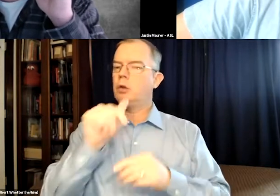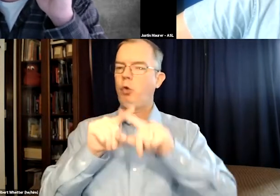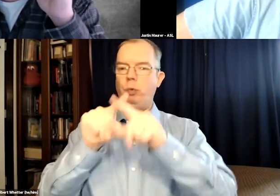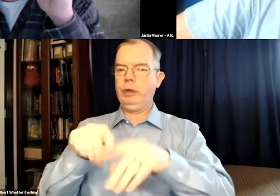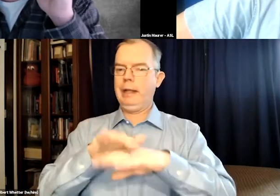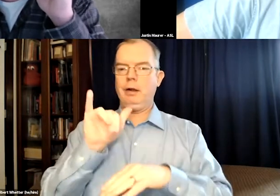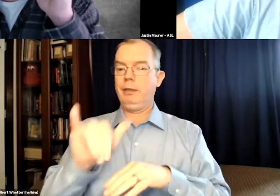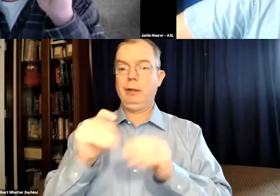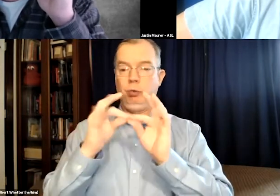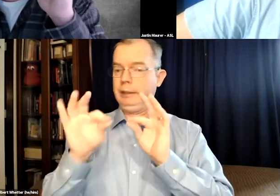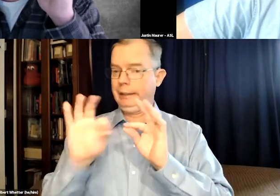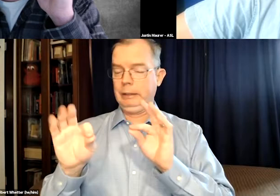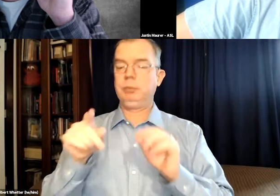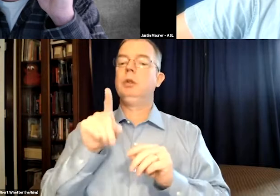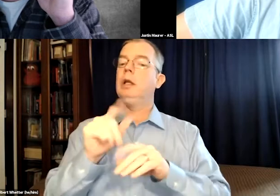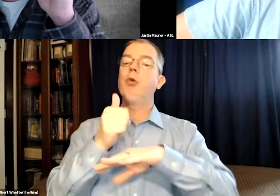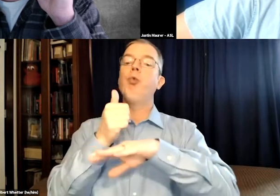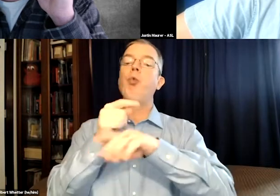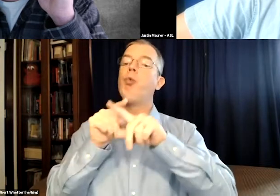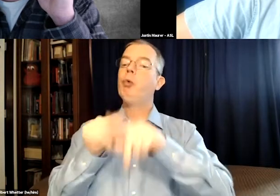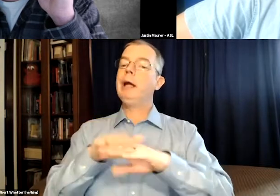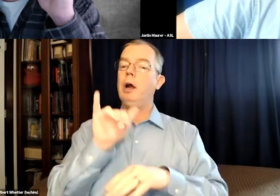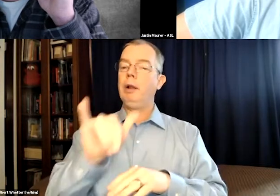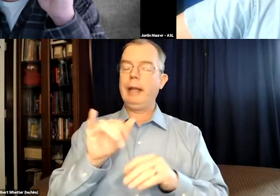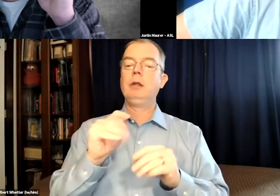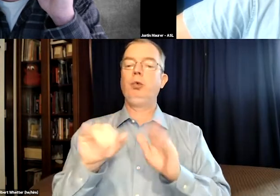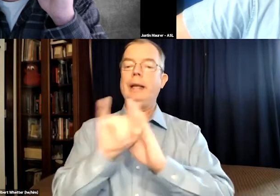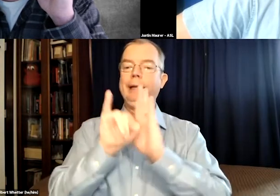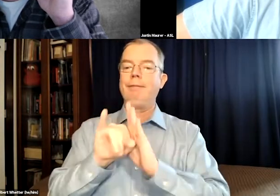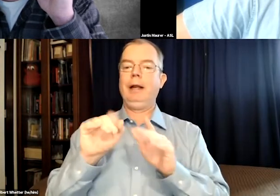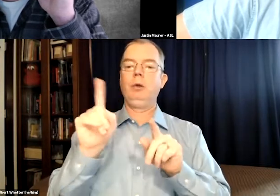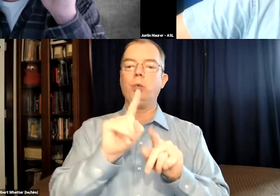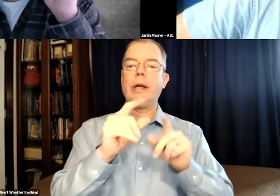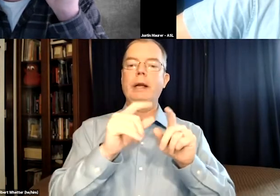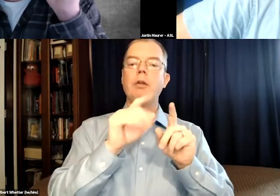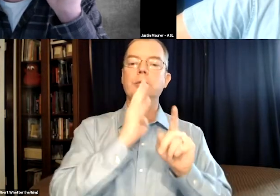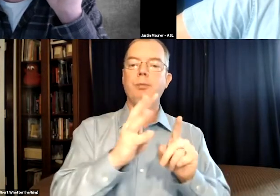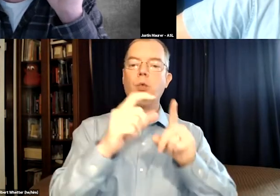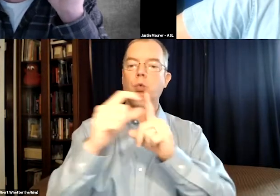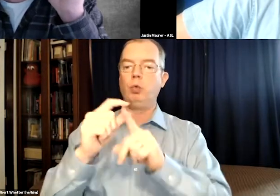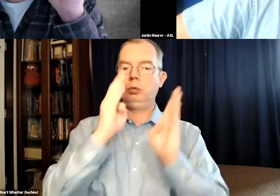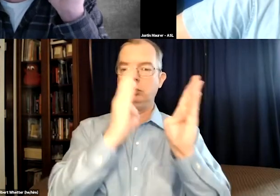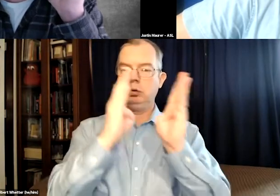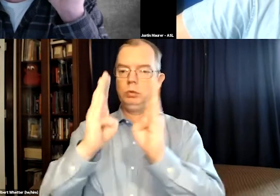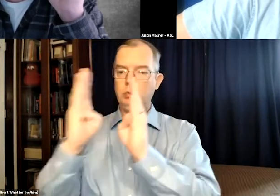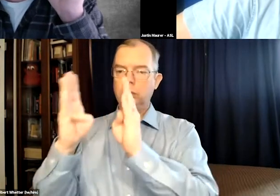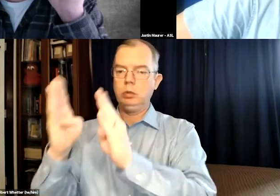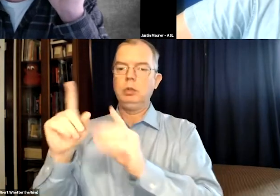But the interesting part is they did not rely on that for their captioning. They relied on that to identify where